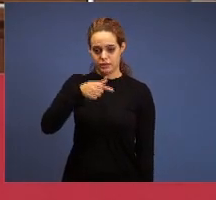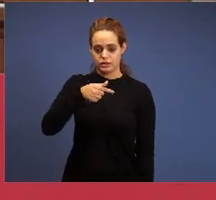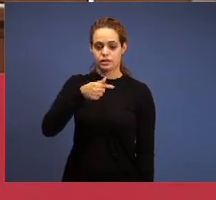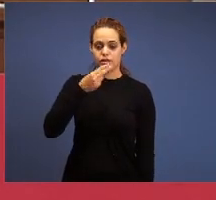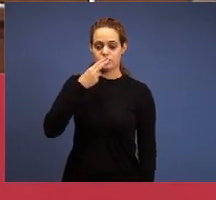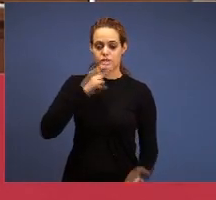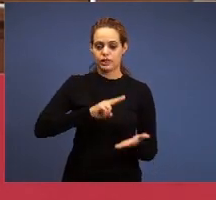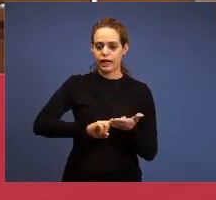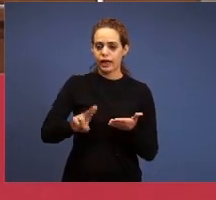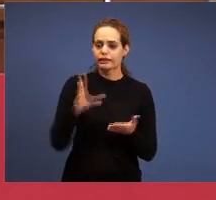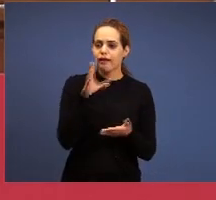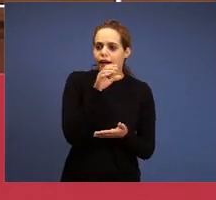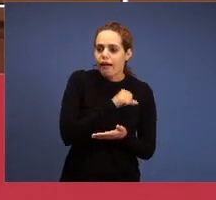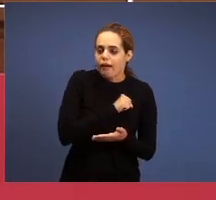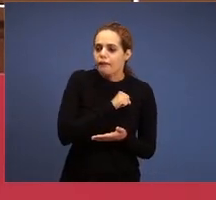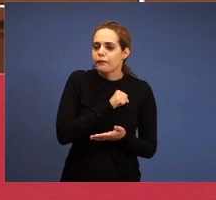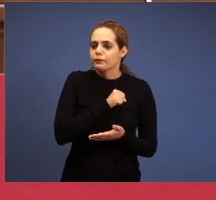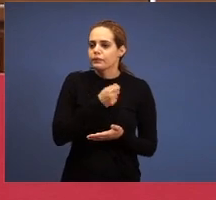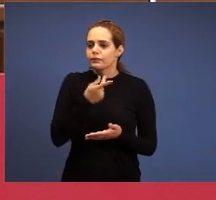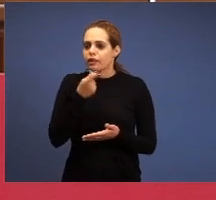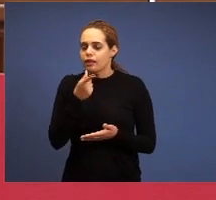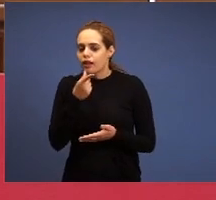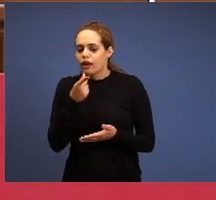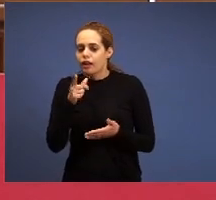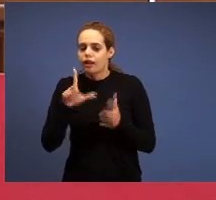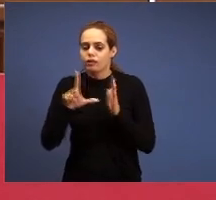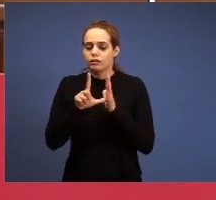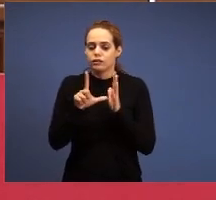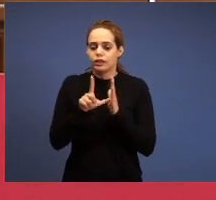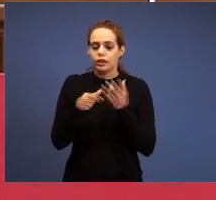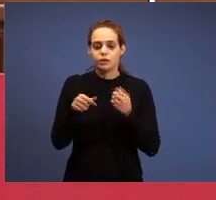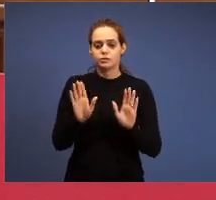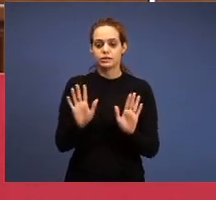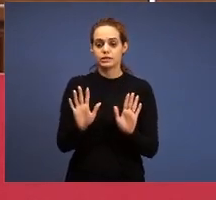it's a story that we'll talk about in October, we'll treat only about this